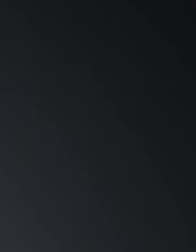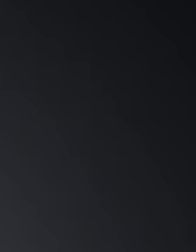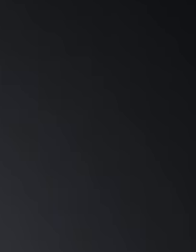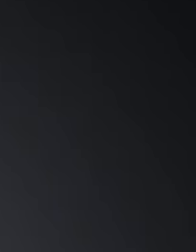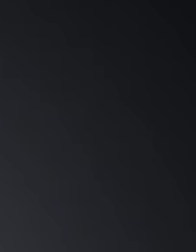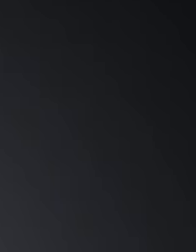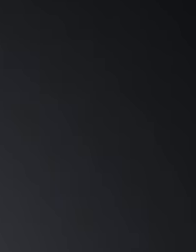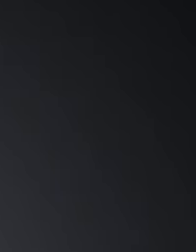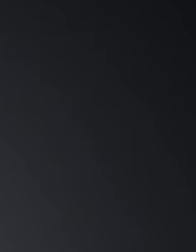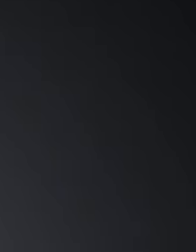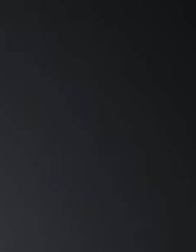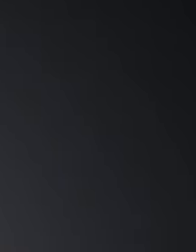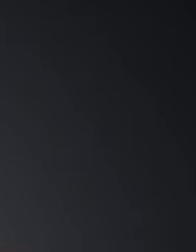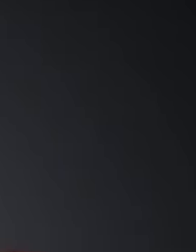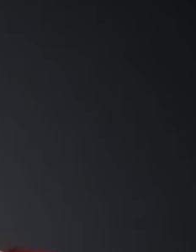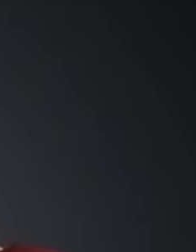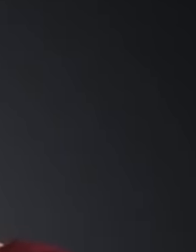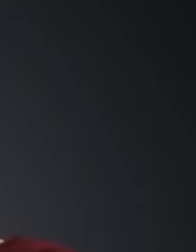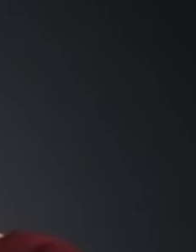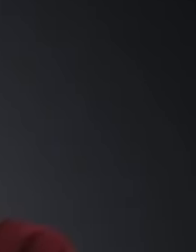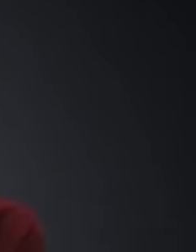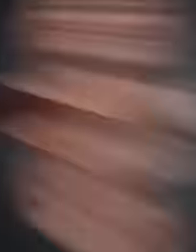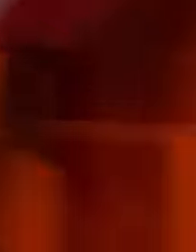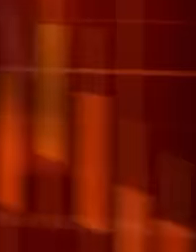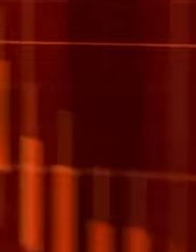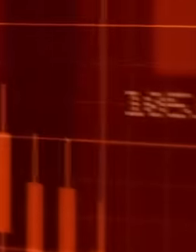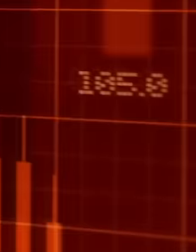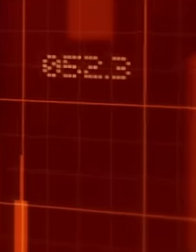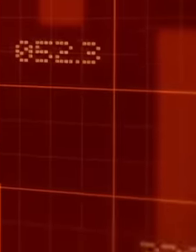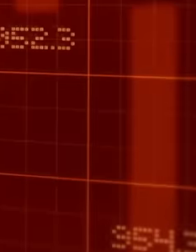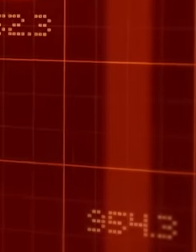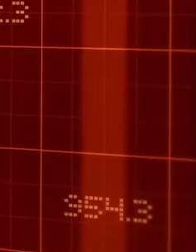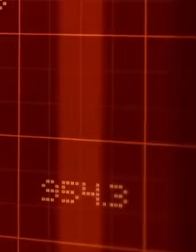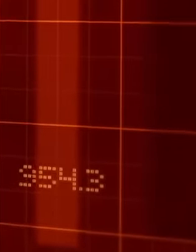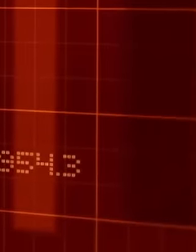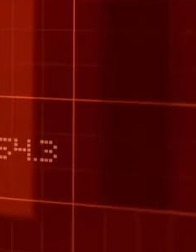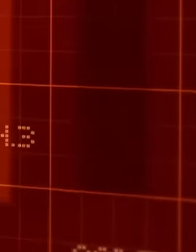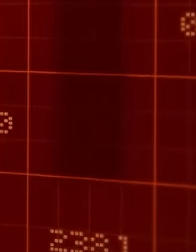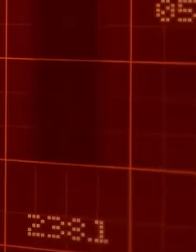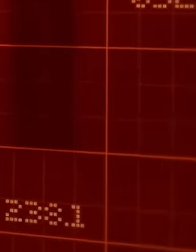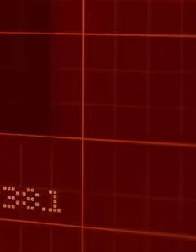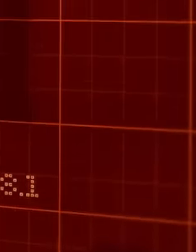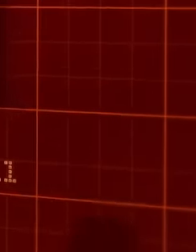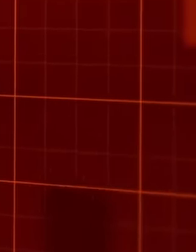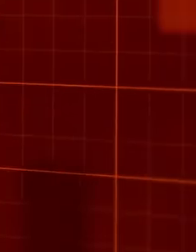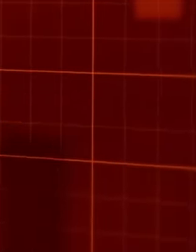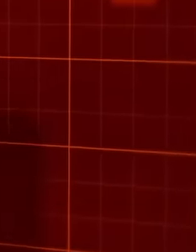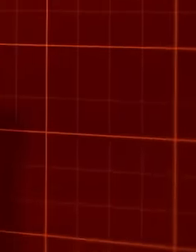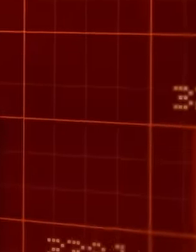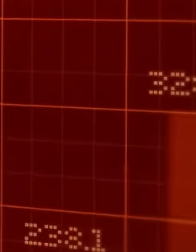the magazine Proceso, which has recently been in decline. and we see it clearly today in